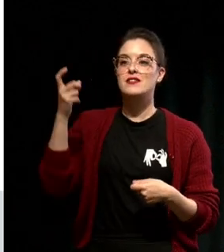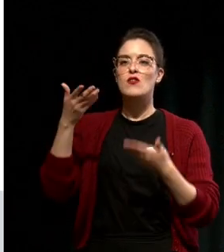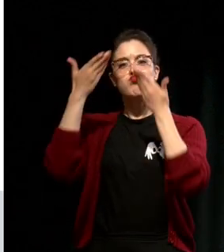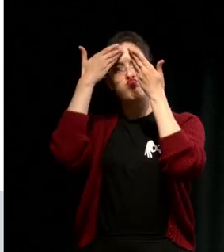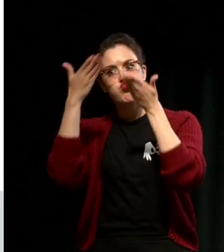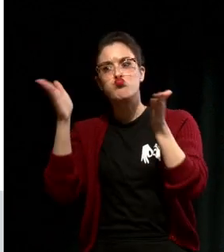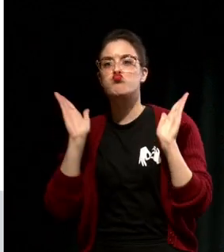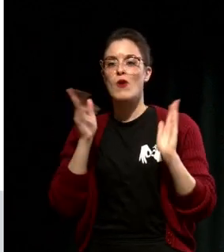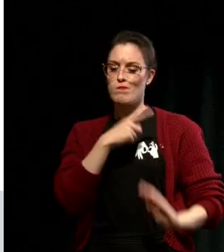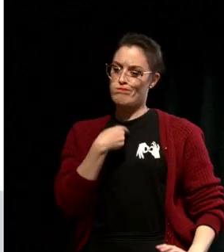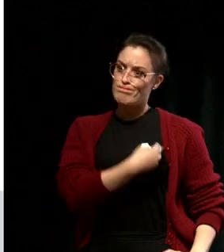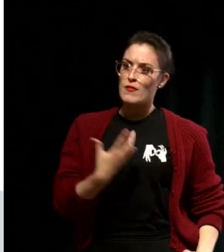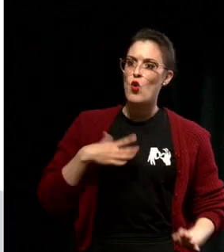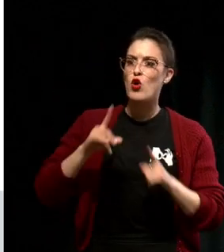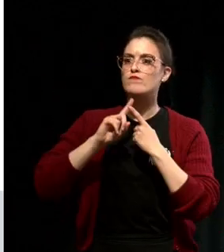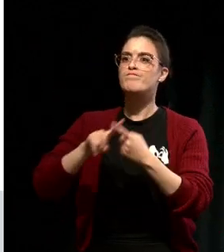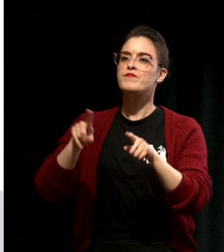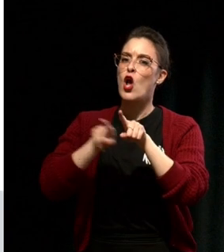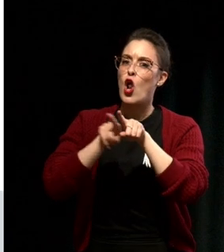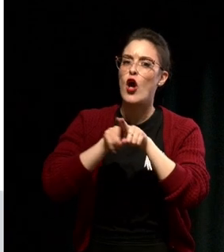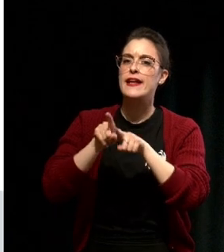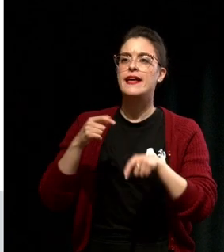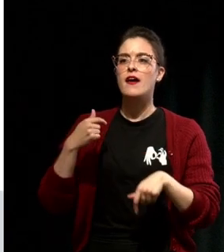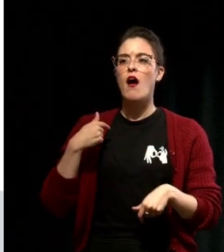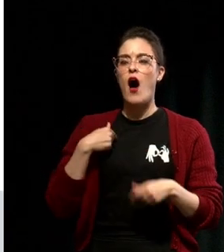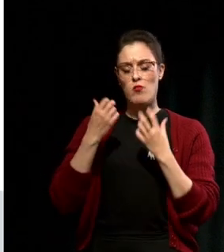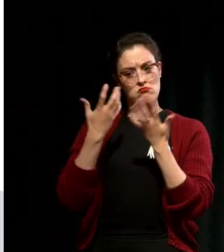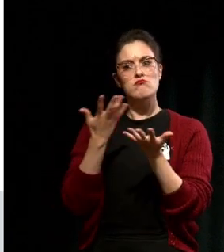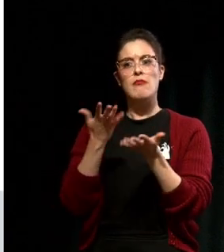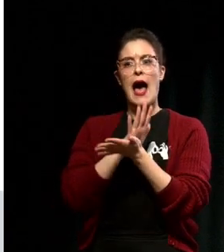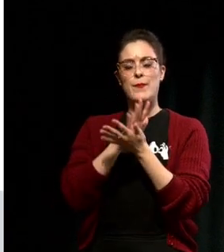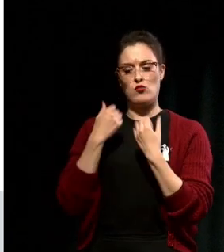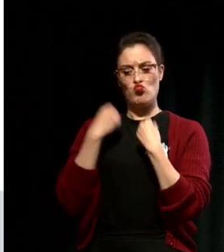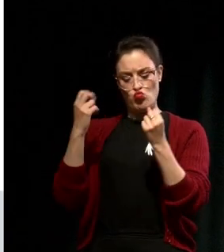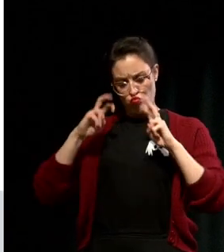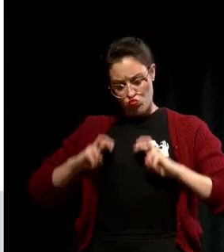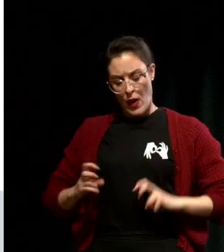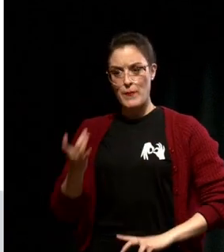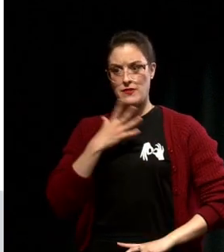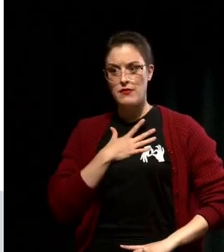You're working on your self-awareness, and you're willing to see the truth or reality of a situation.